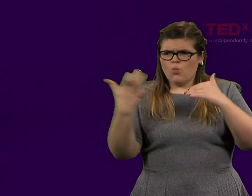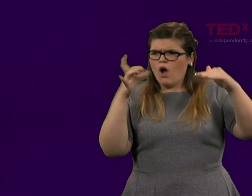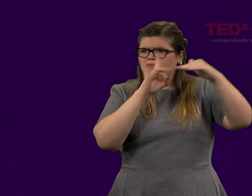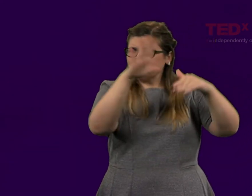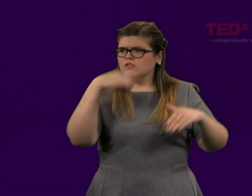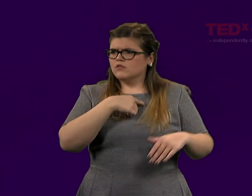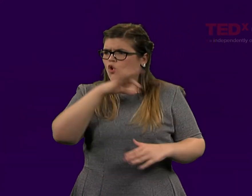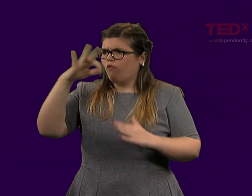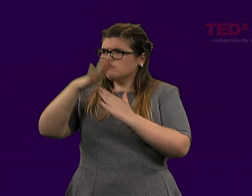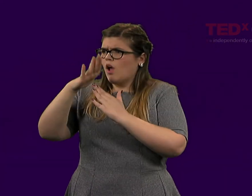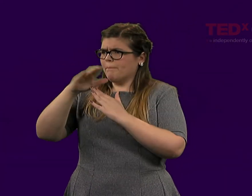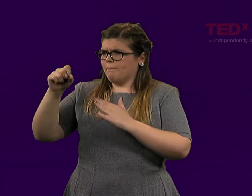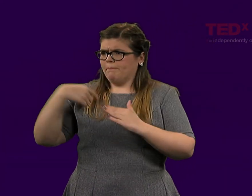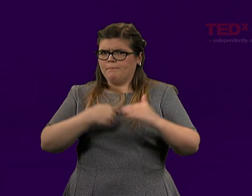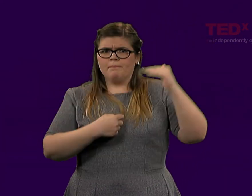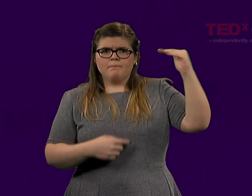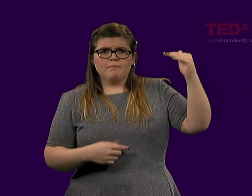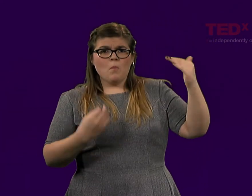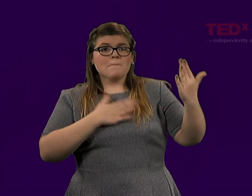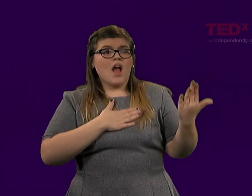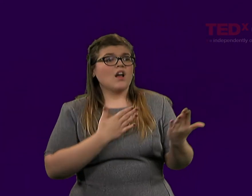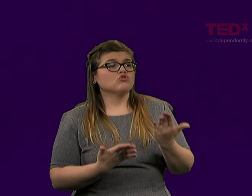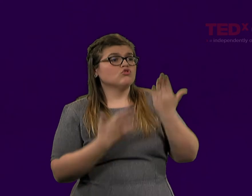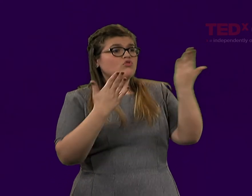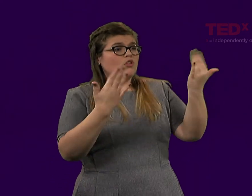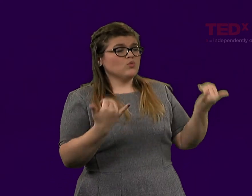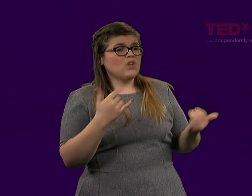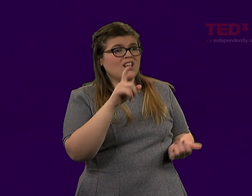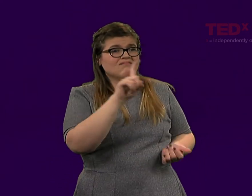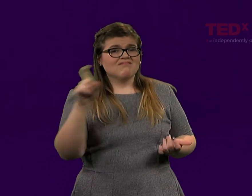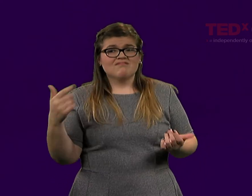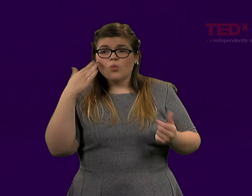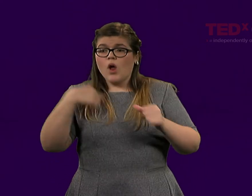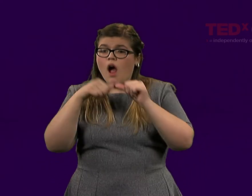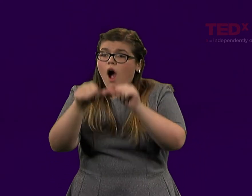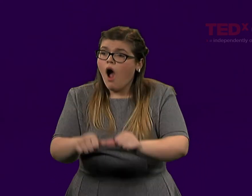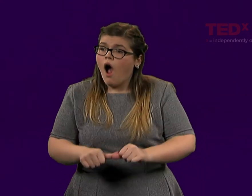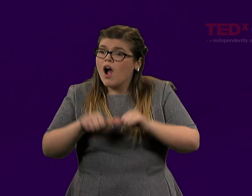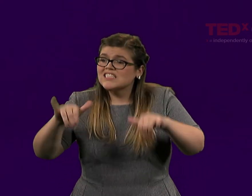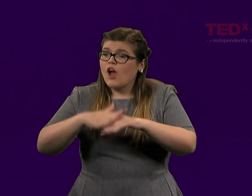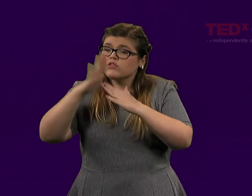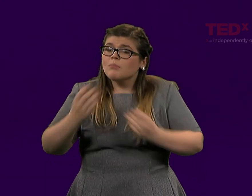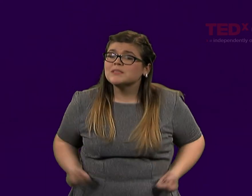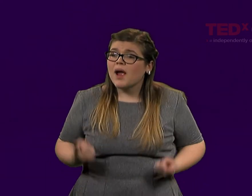And my suggestion today is that we do not need to stay on top!